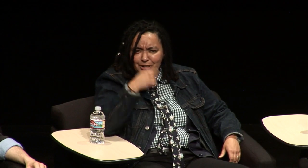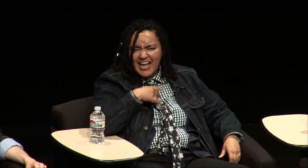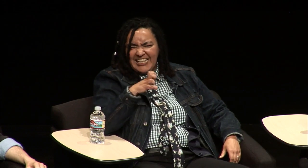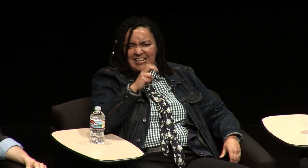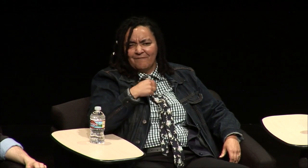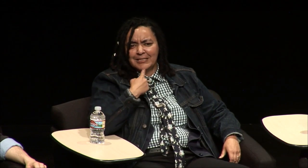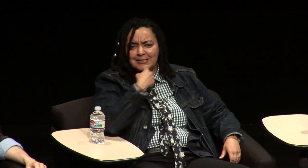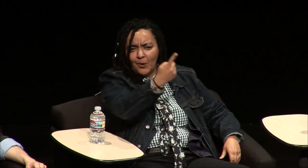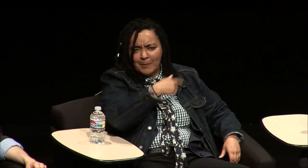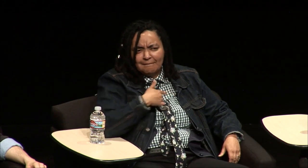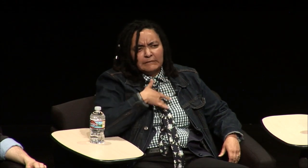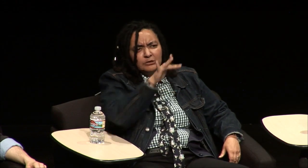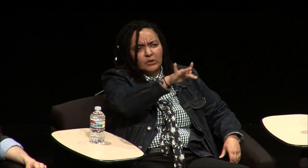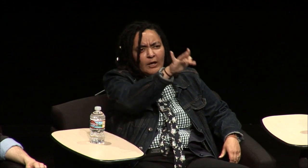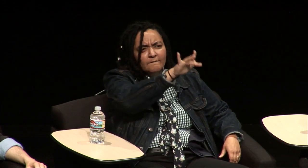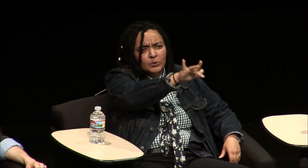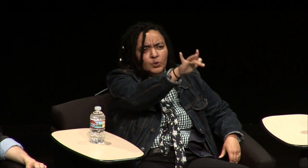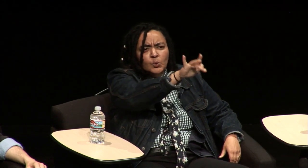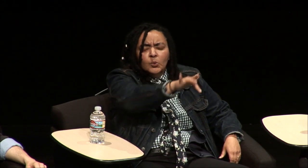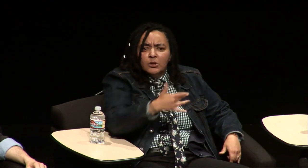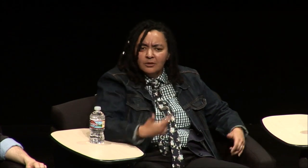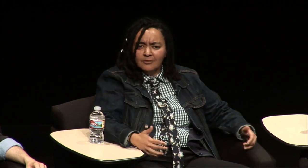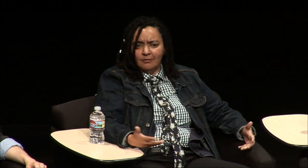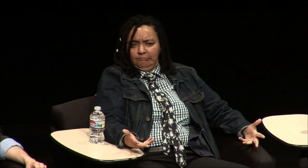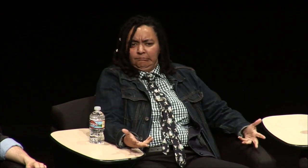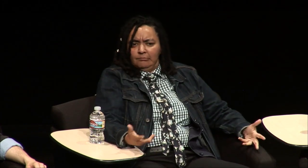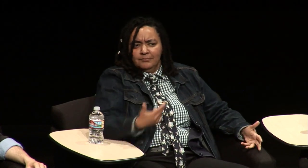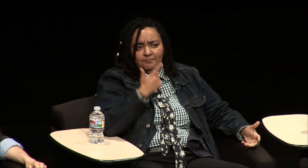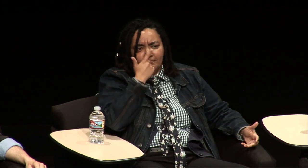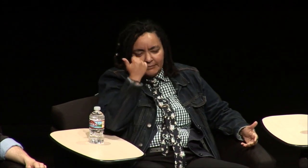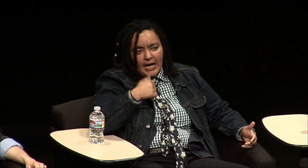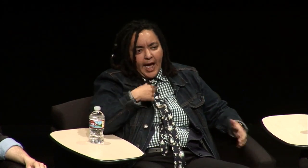mom was hearing and I said I said I told my mom several times I do feel sorry for